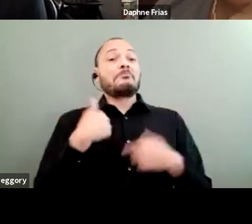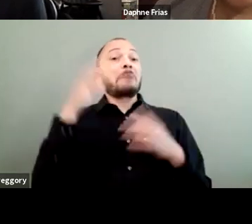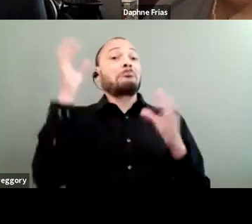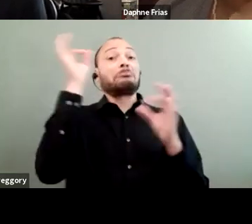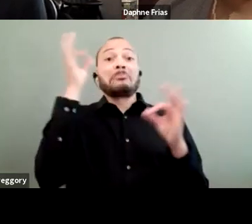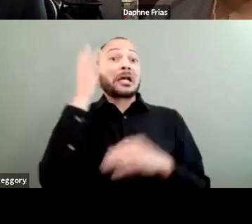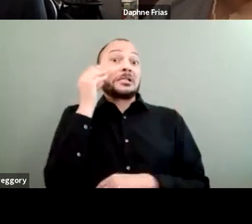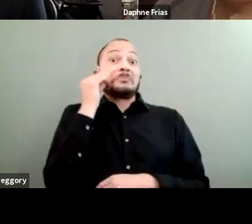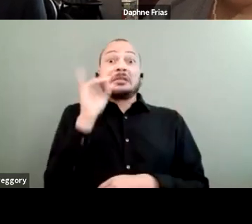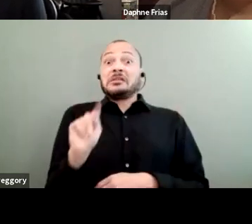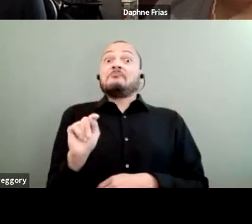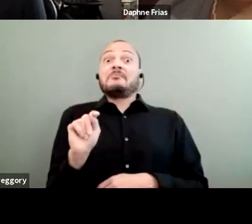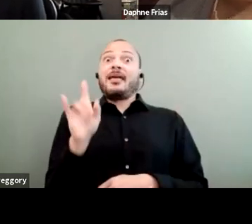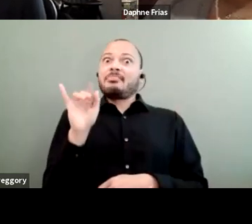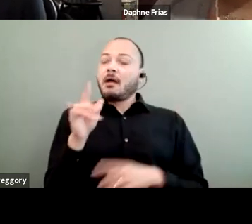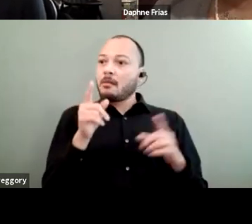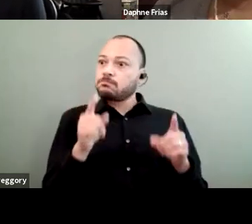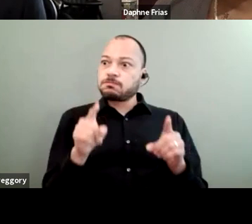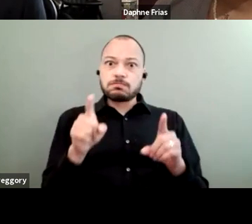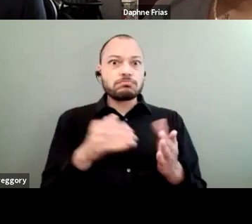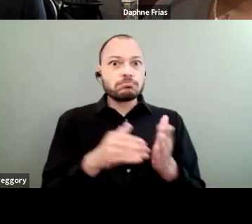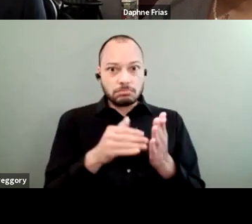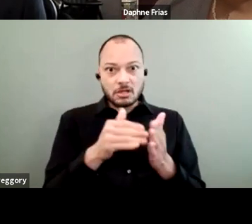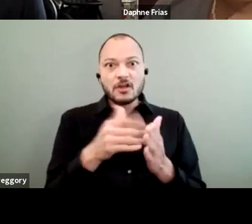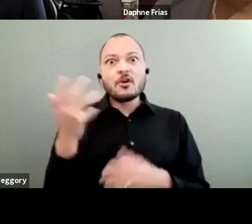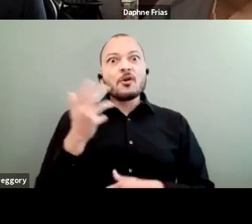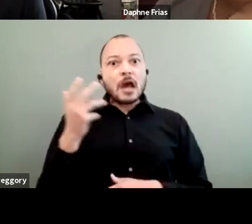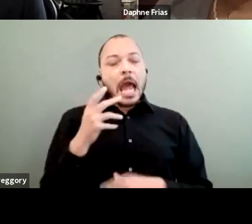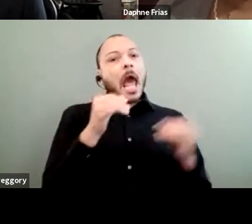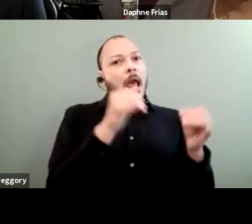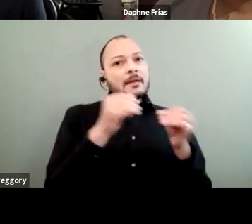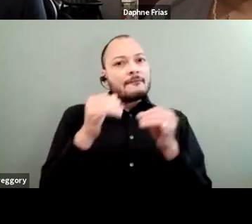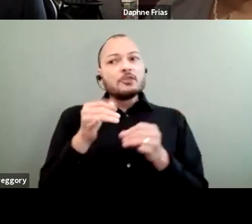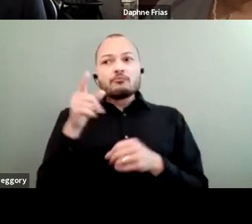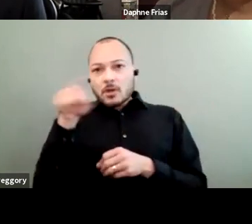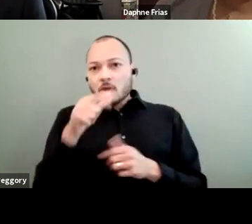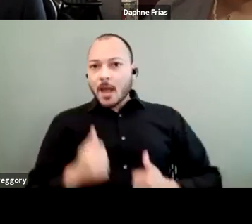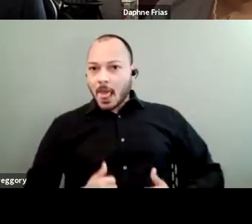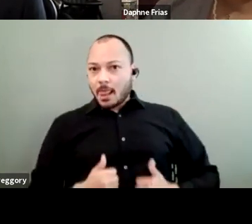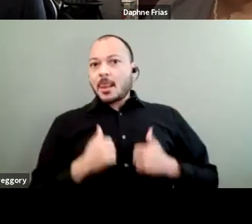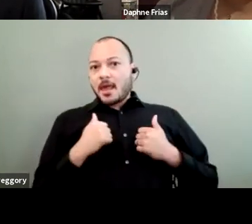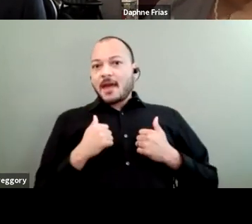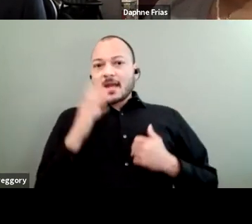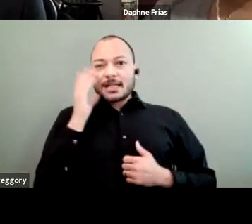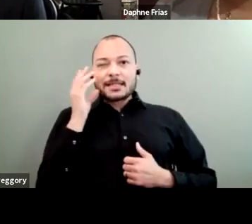and that happens so often. Individuals who live and are experiencing environmental racism,